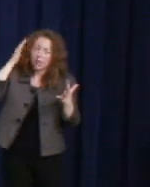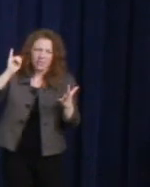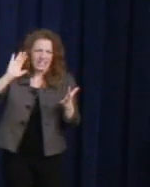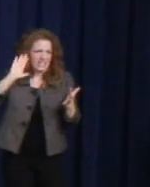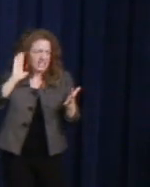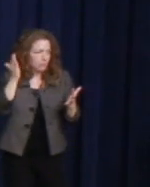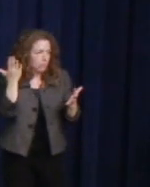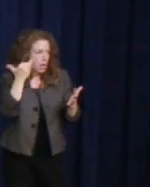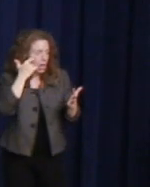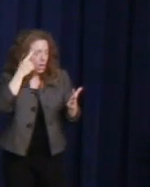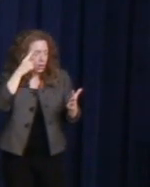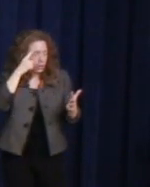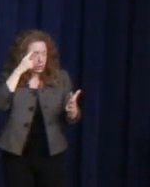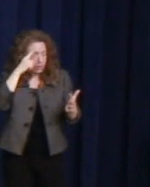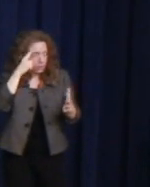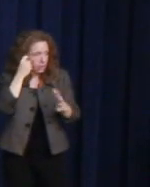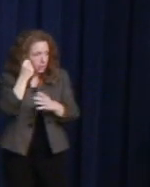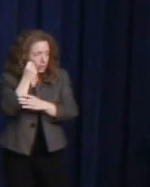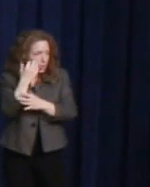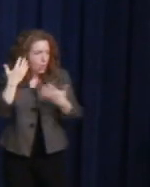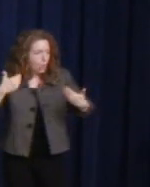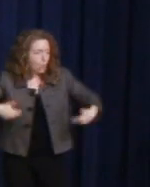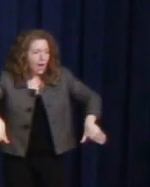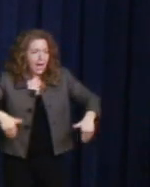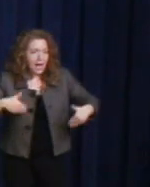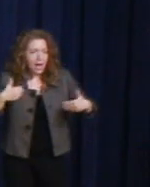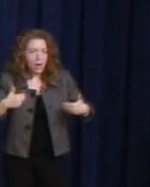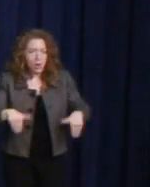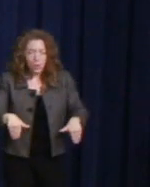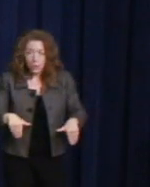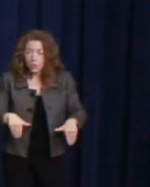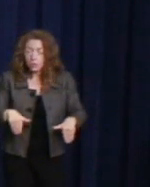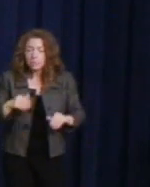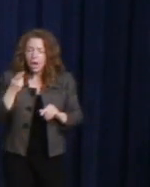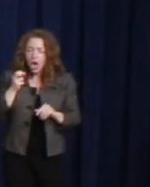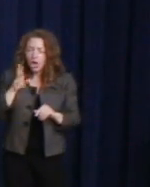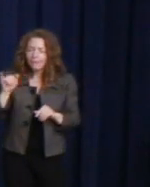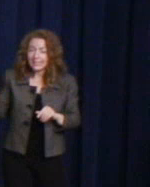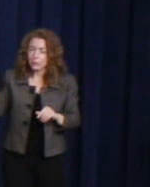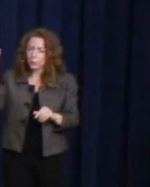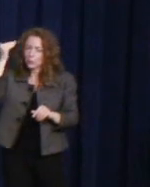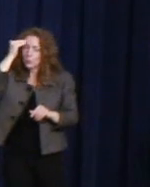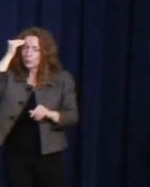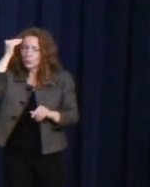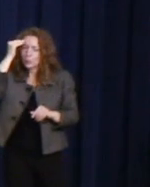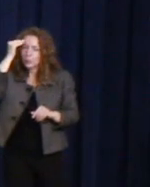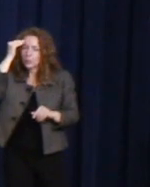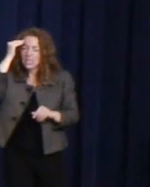And Harvey knew that. He welcomed the attention.